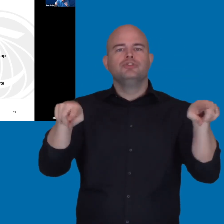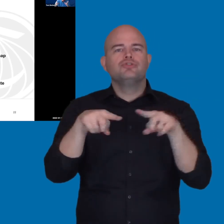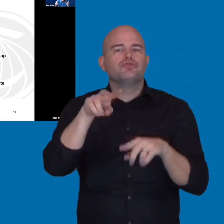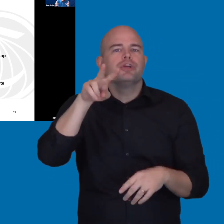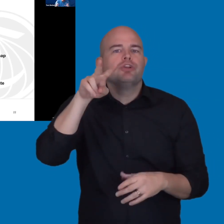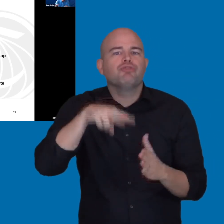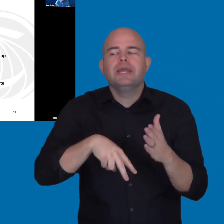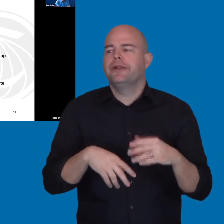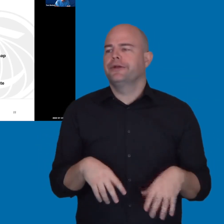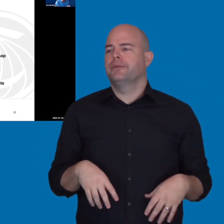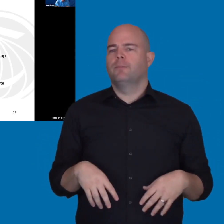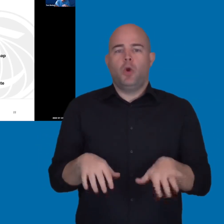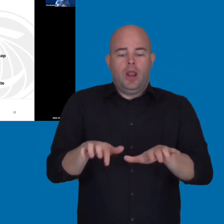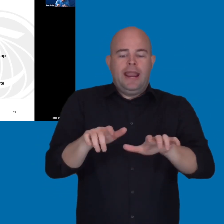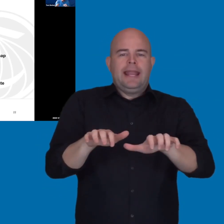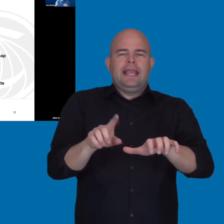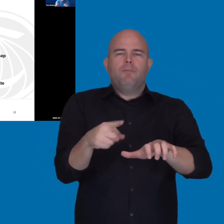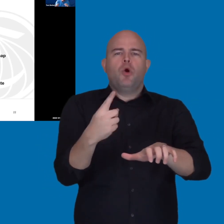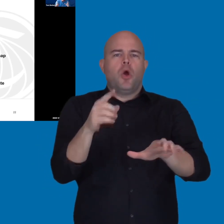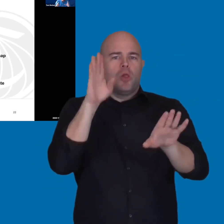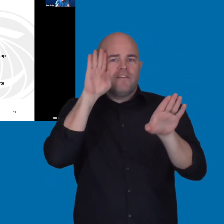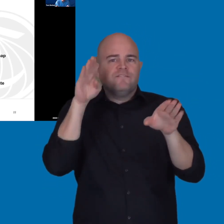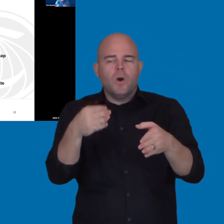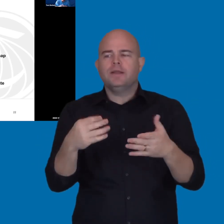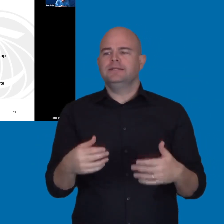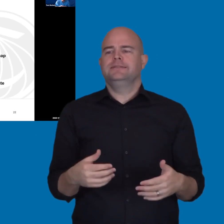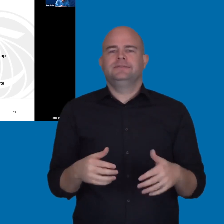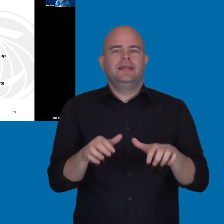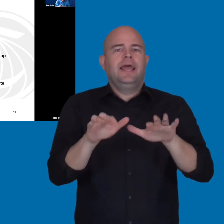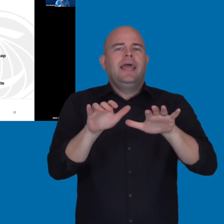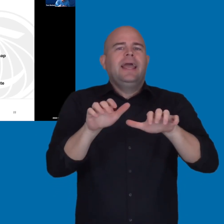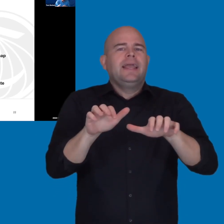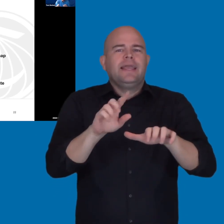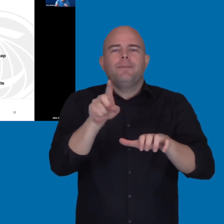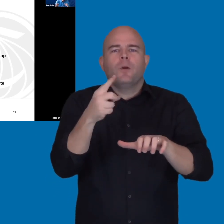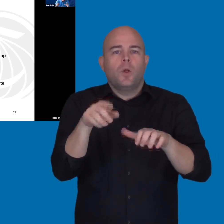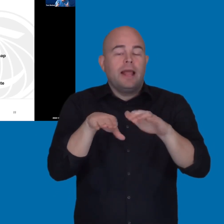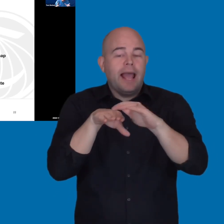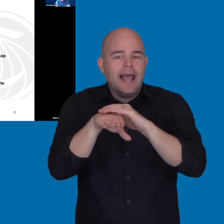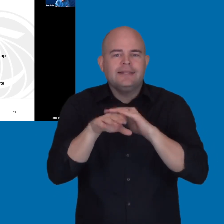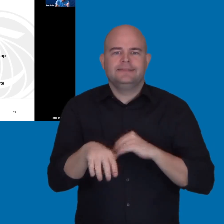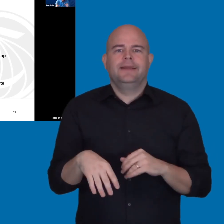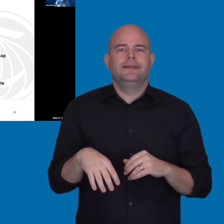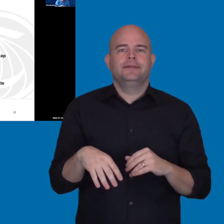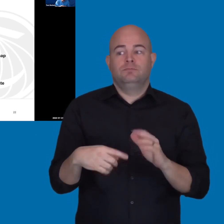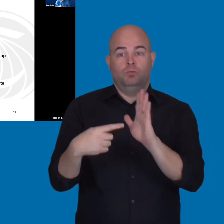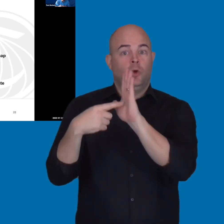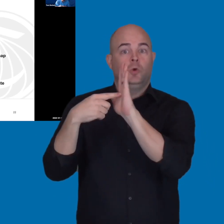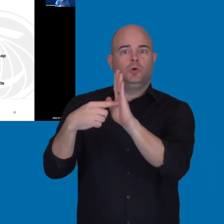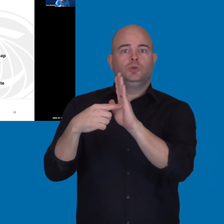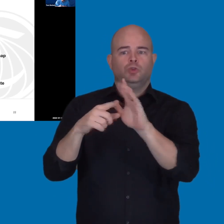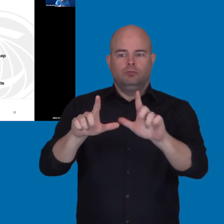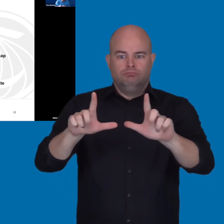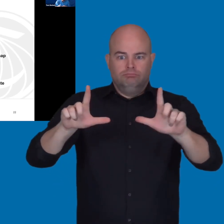Show you keyboard only focus and keyboard only access. Show you to zooming to 200 plus percent.